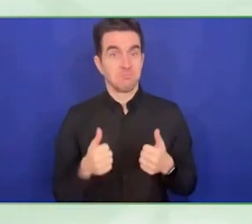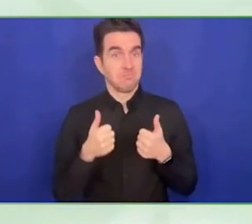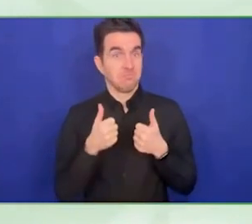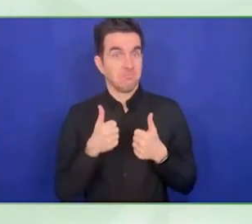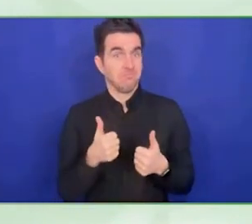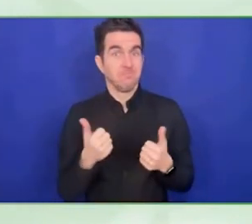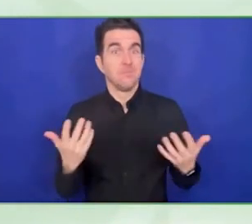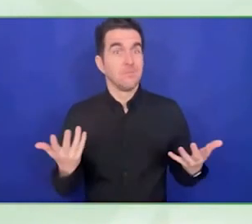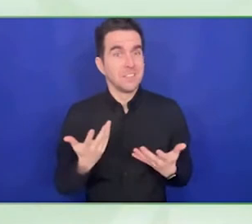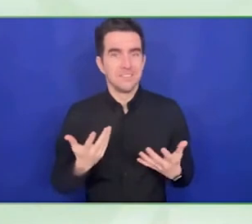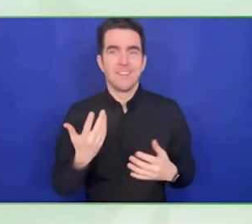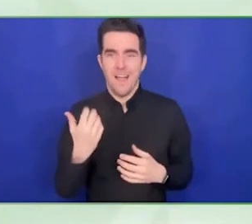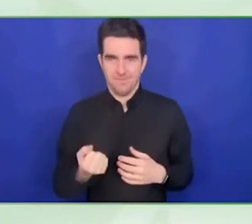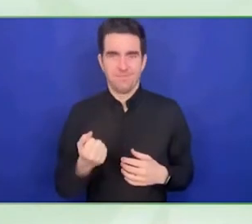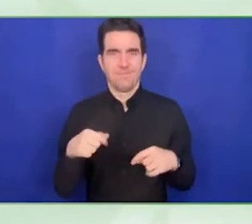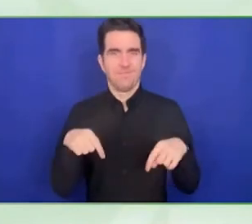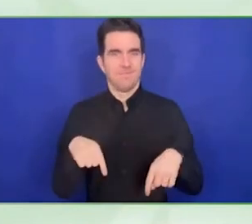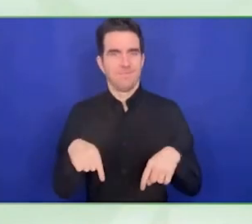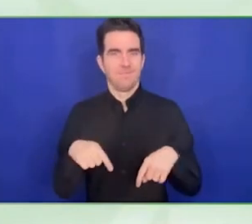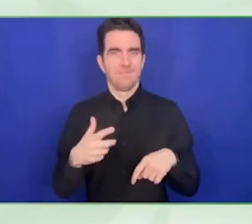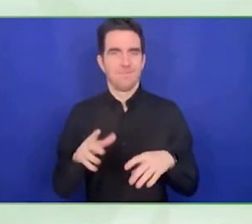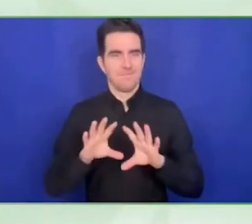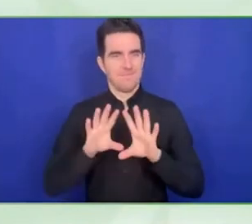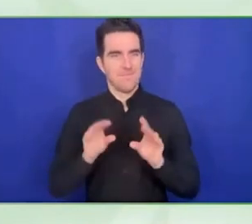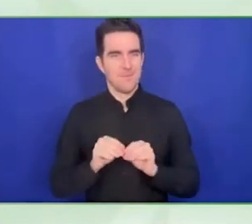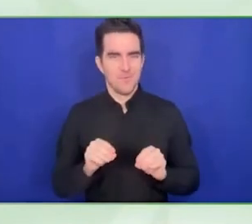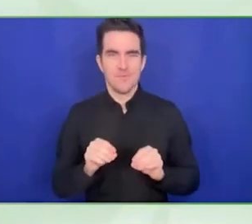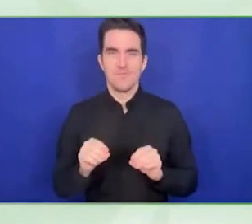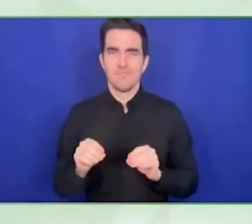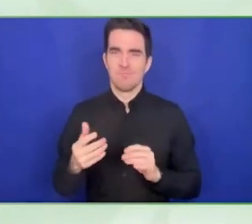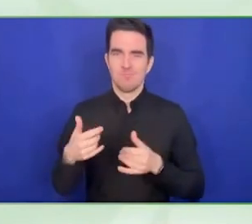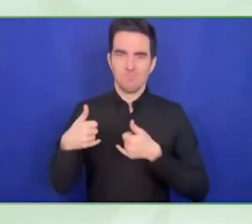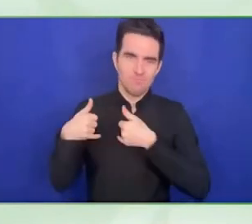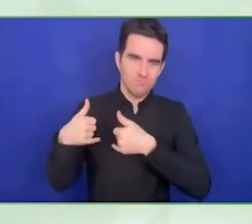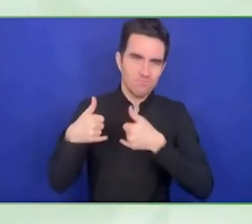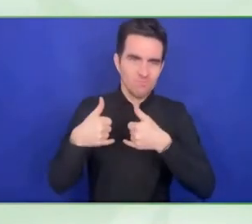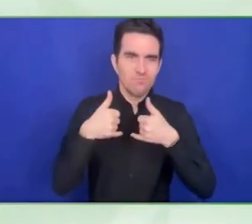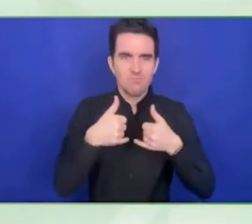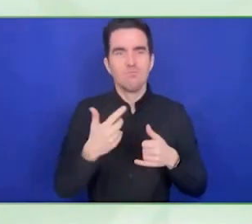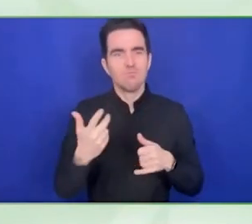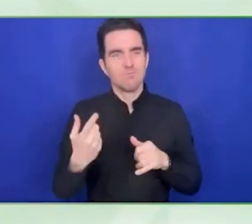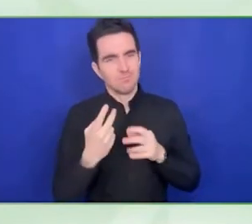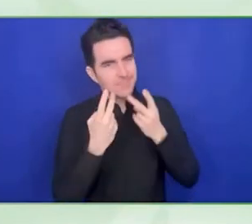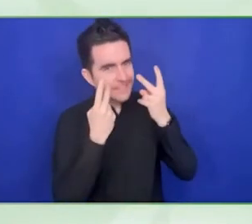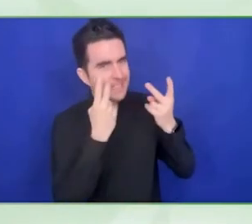It is very much on competitive integrated employment, and really